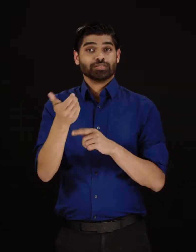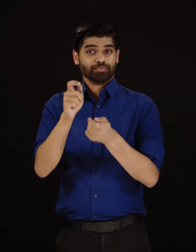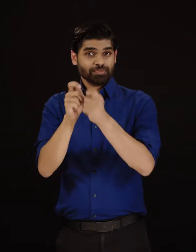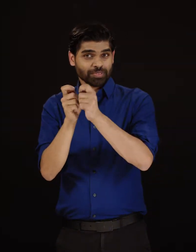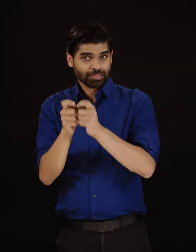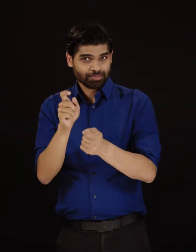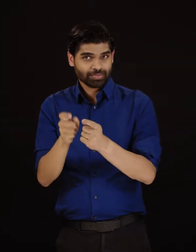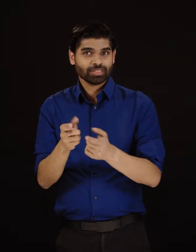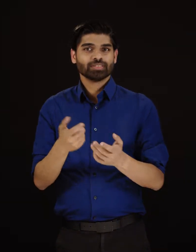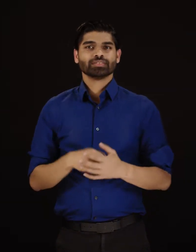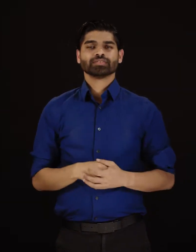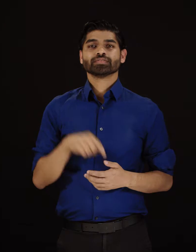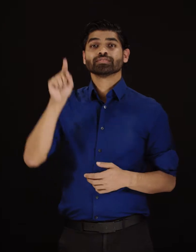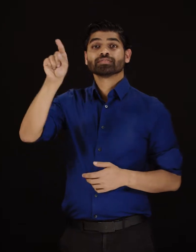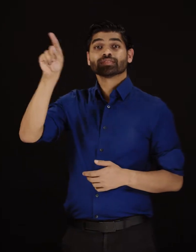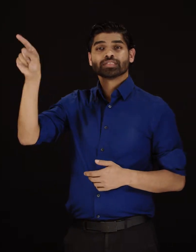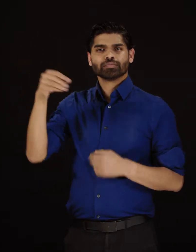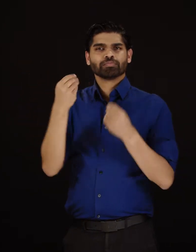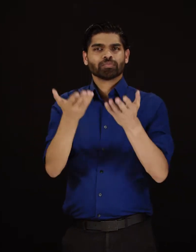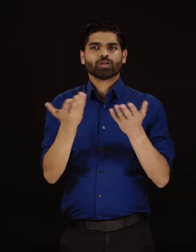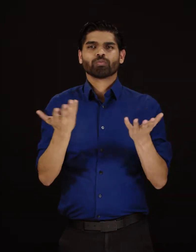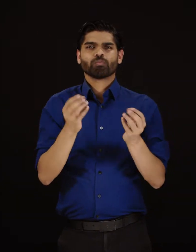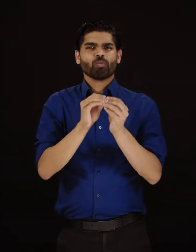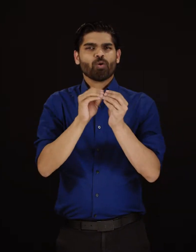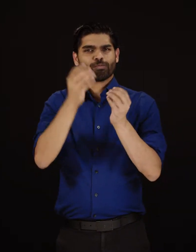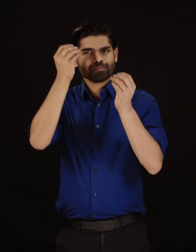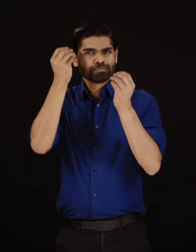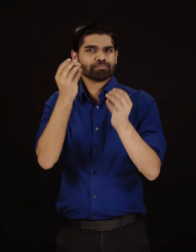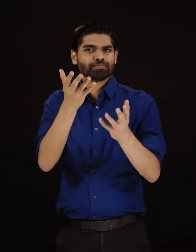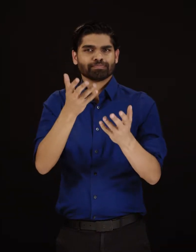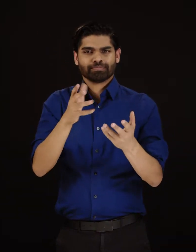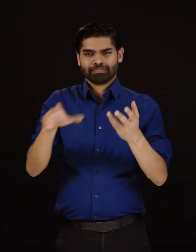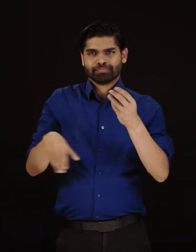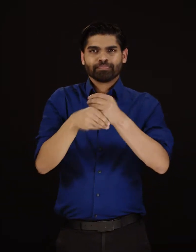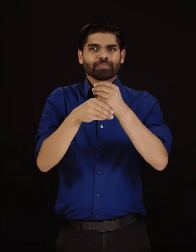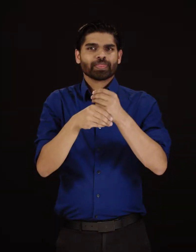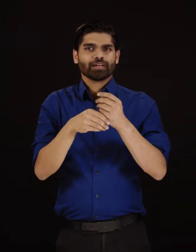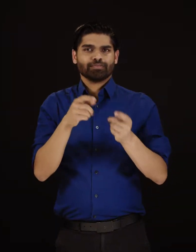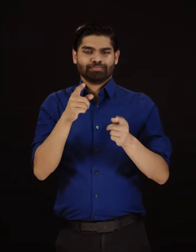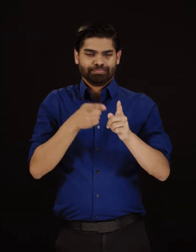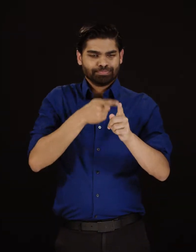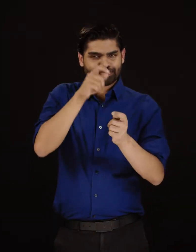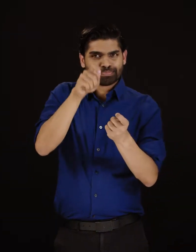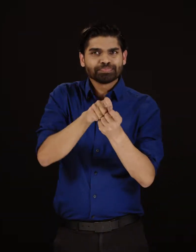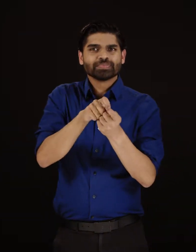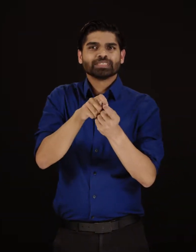features offered by the provider and the settings of the device, and some information may be available on the